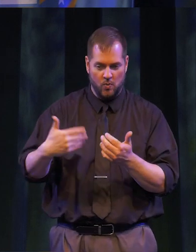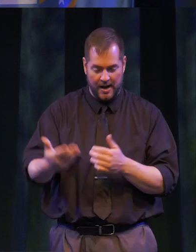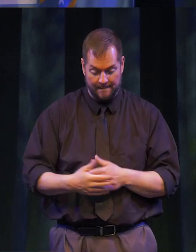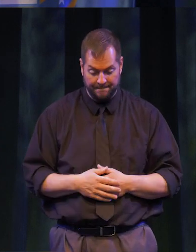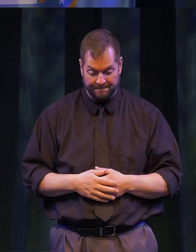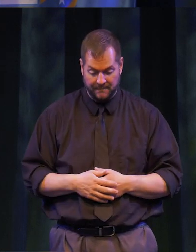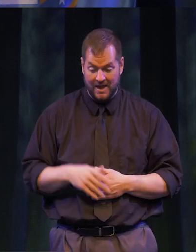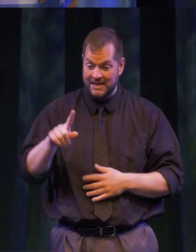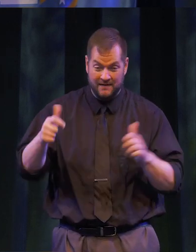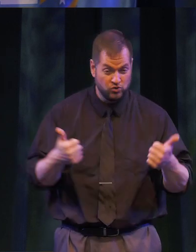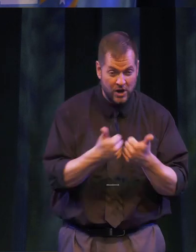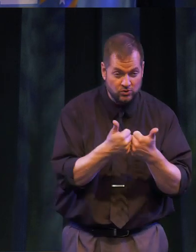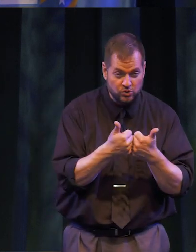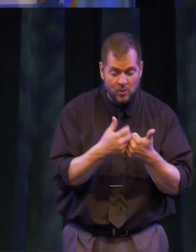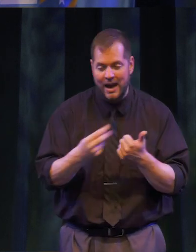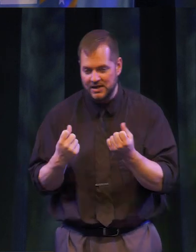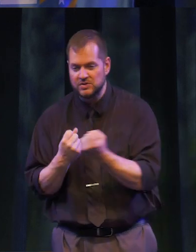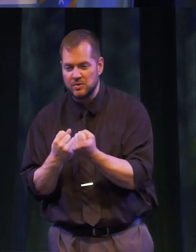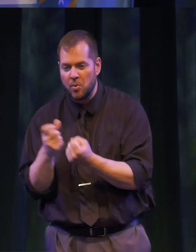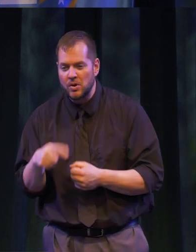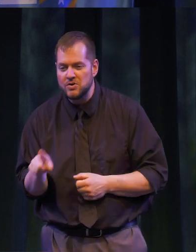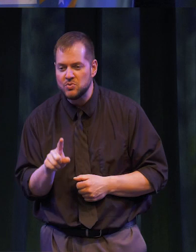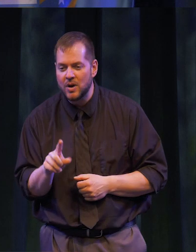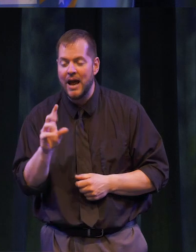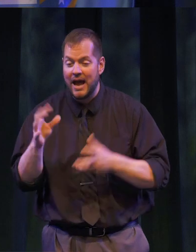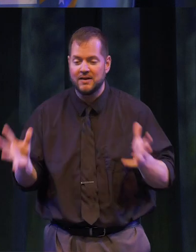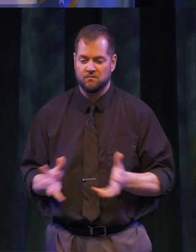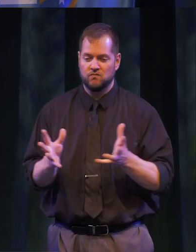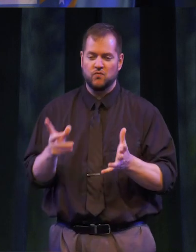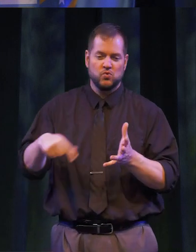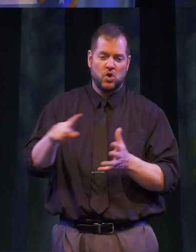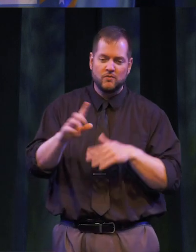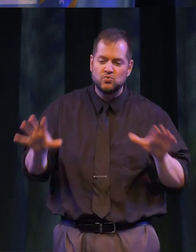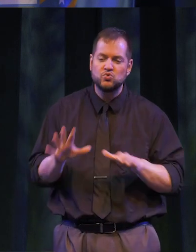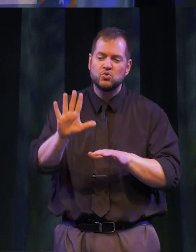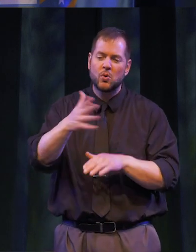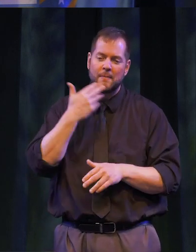WAY. THEY HAVE CHALLENGED YOU, SUPPORTED YOU AND ENCOURAGED YOU TO DO YOUR BEST – THEY